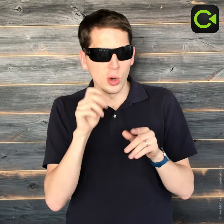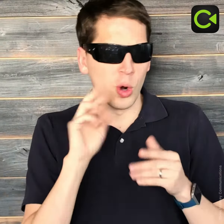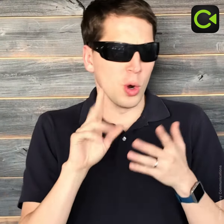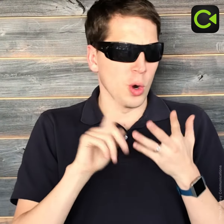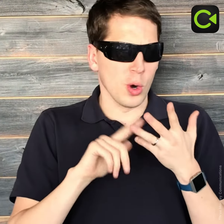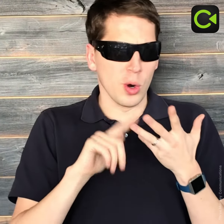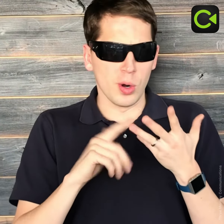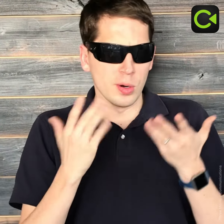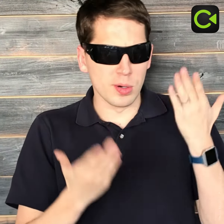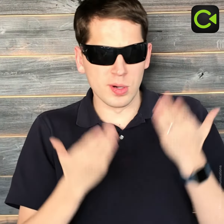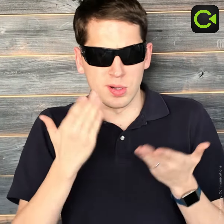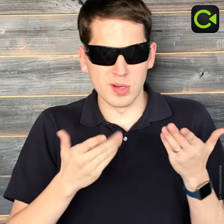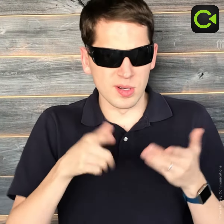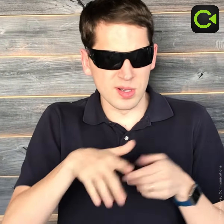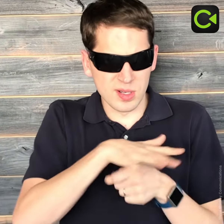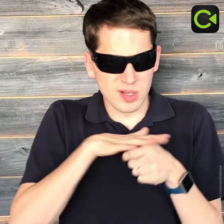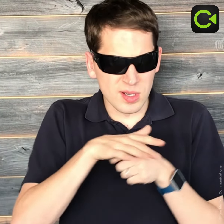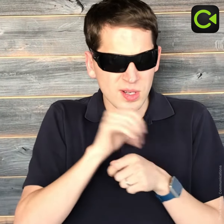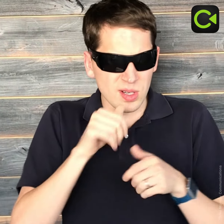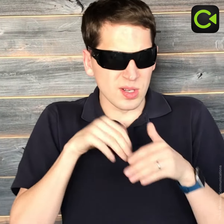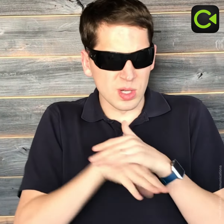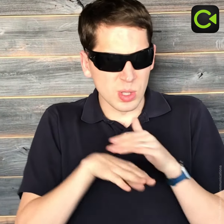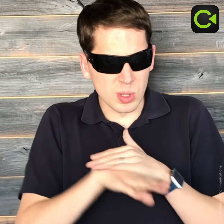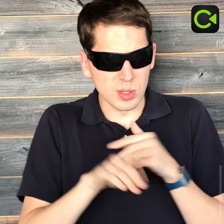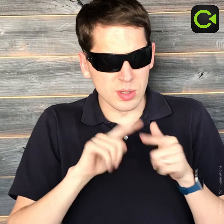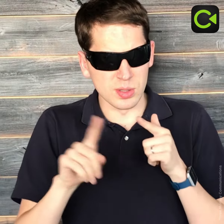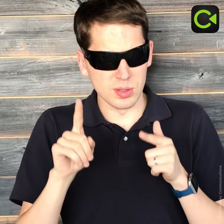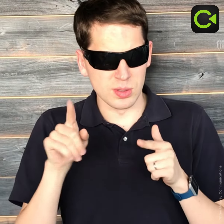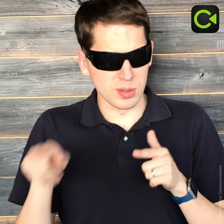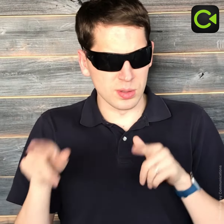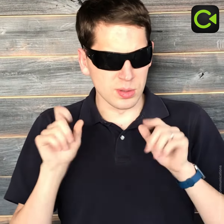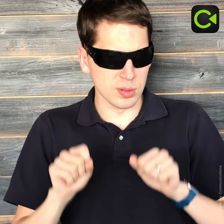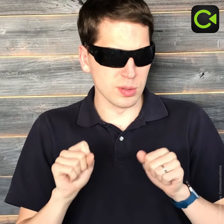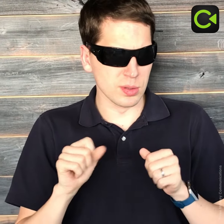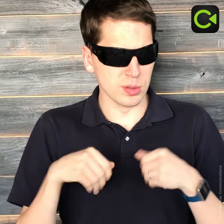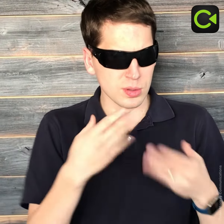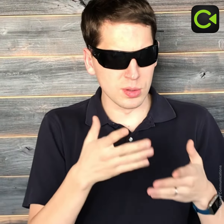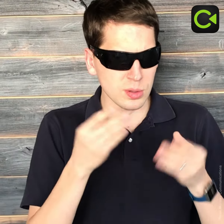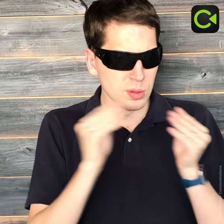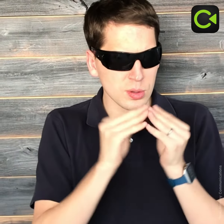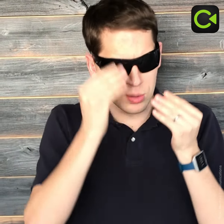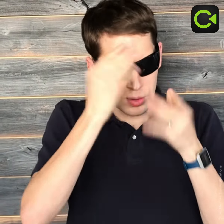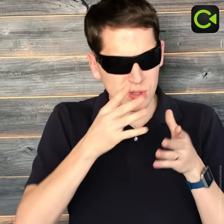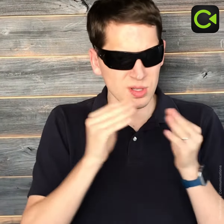or maybe an area is not accessible. So, you can provide more information and